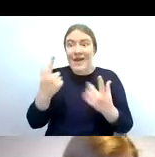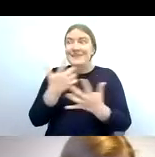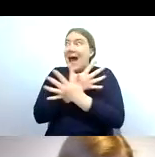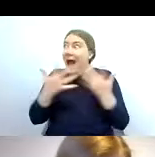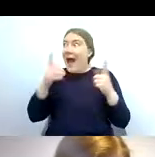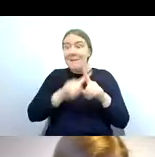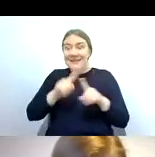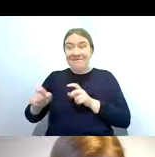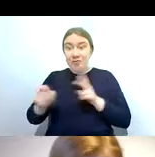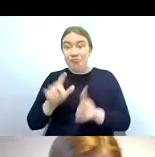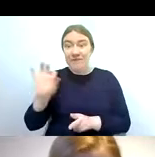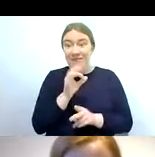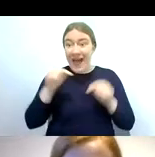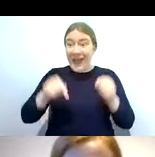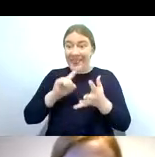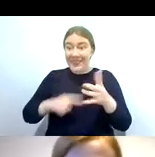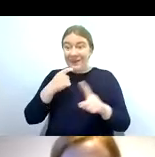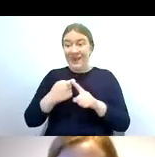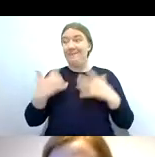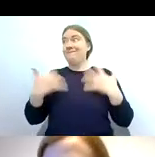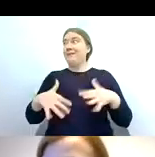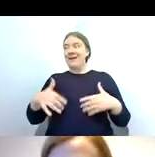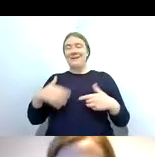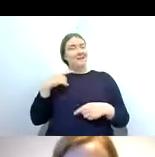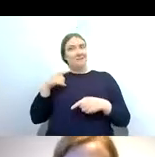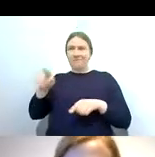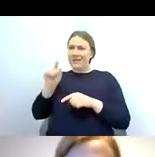these these little things kind of getting on with their lives that we don't you know we don't even